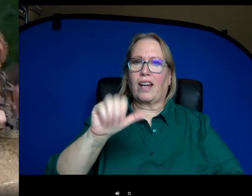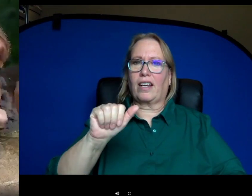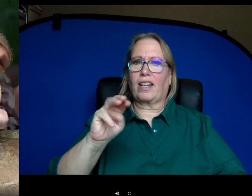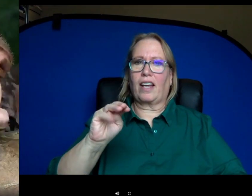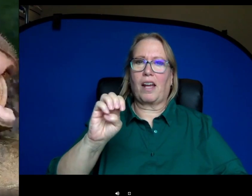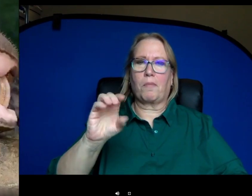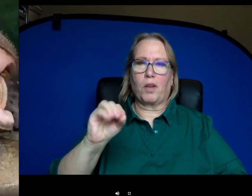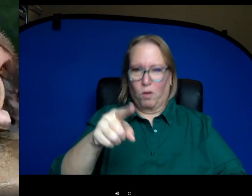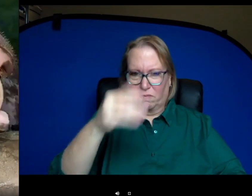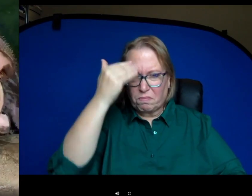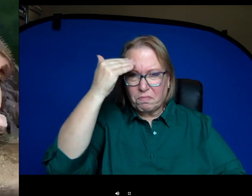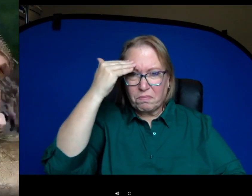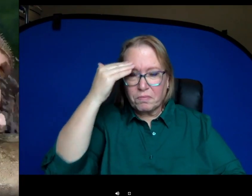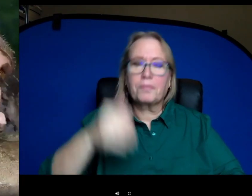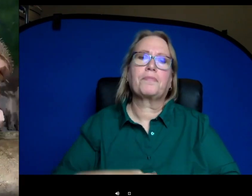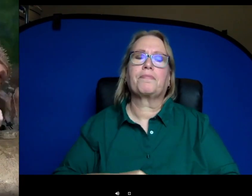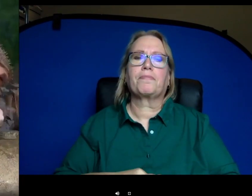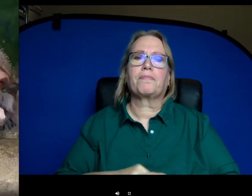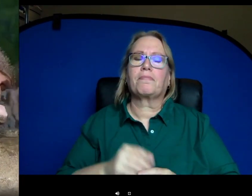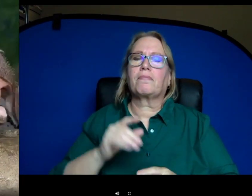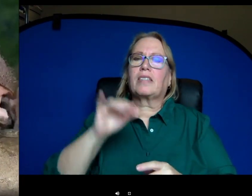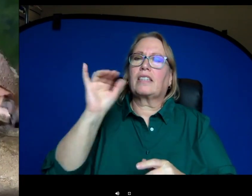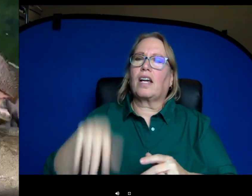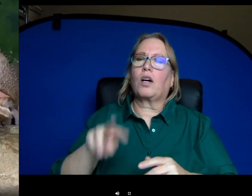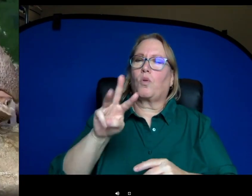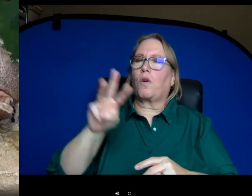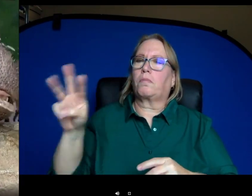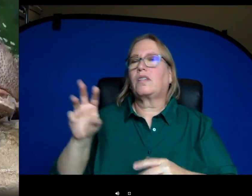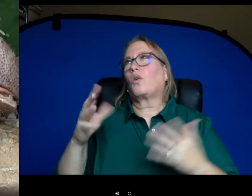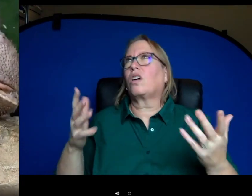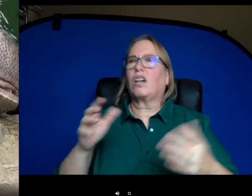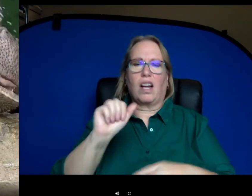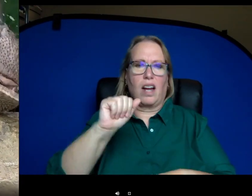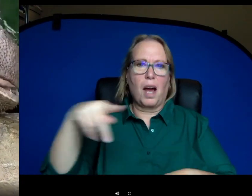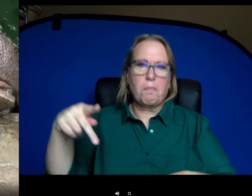guys aren't familiar with cameos they are actually a website or an app you can go